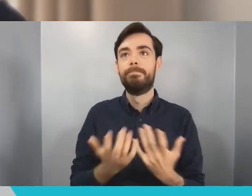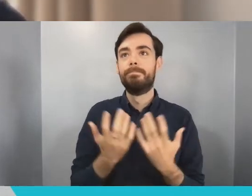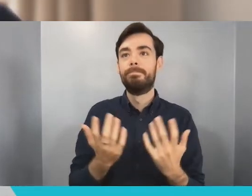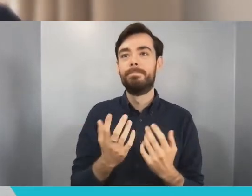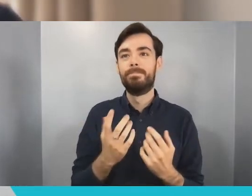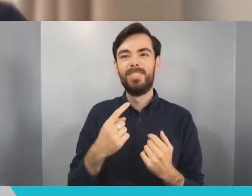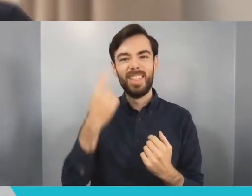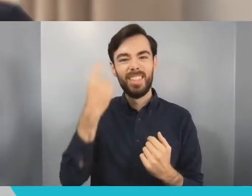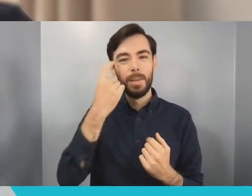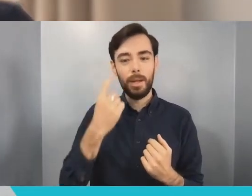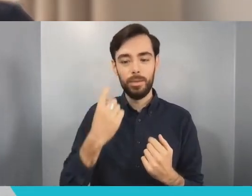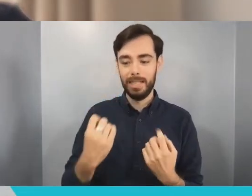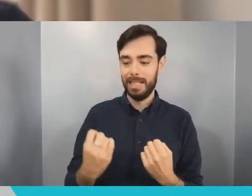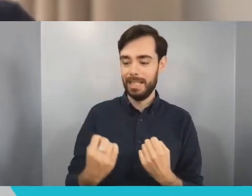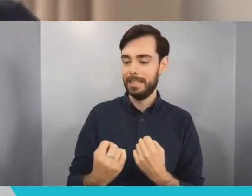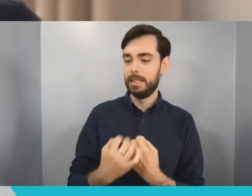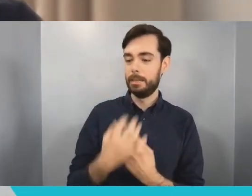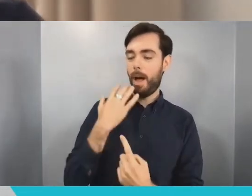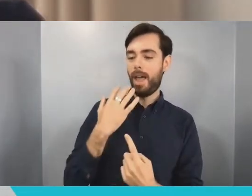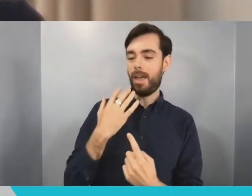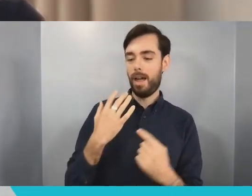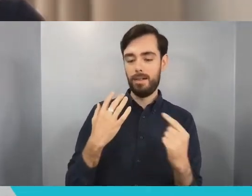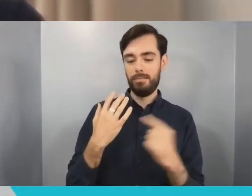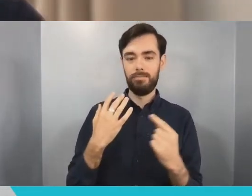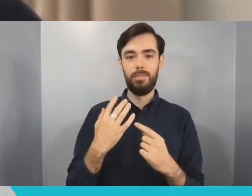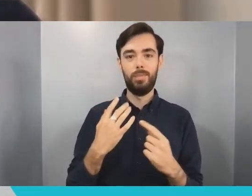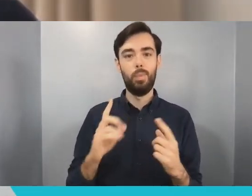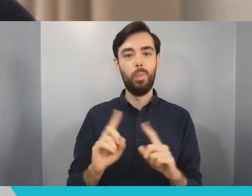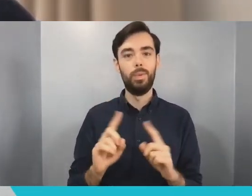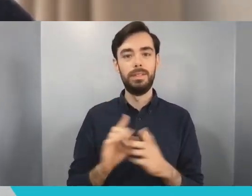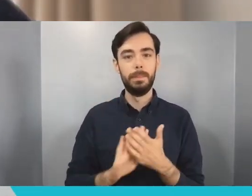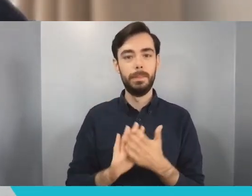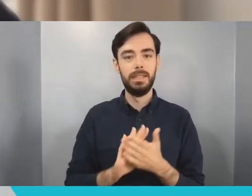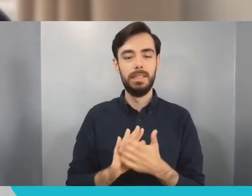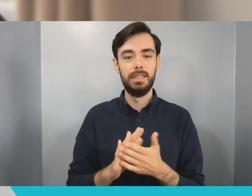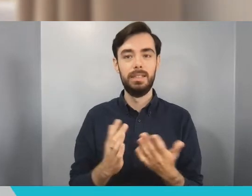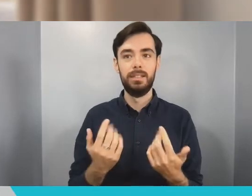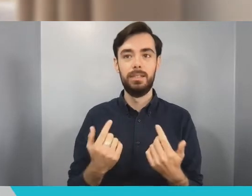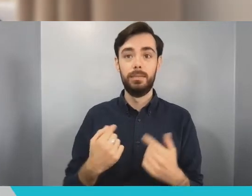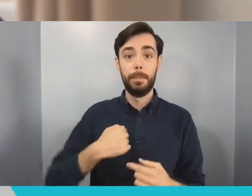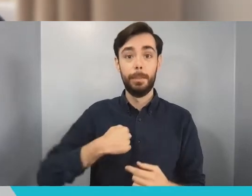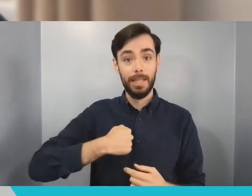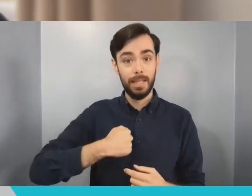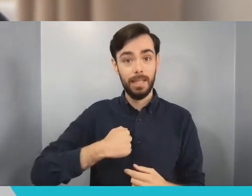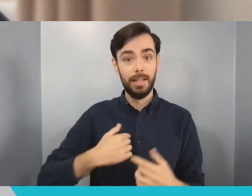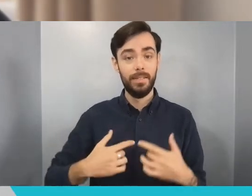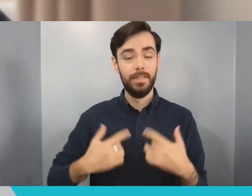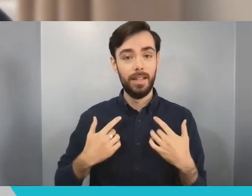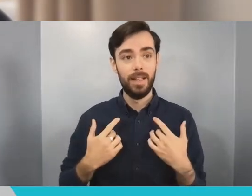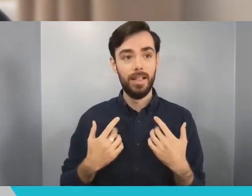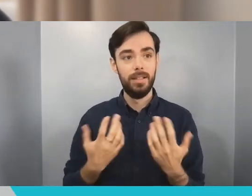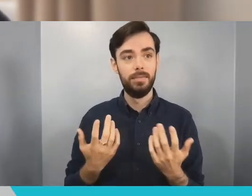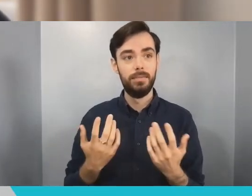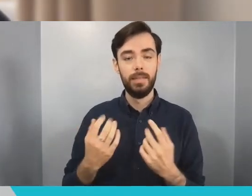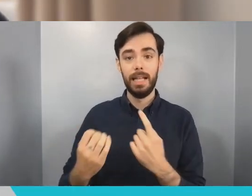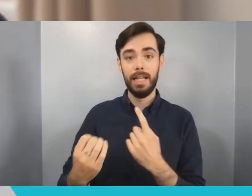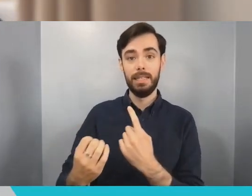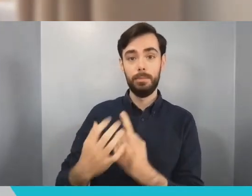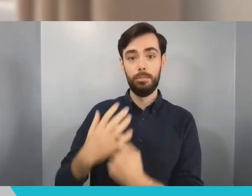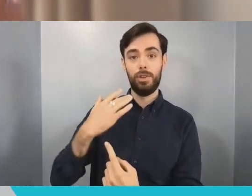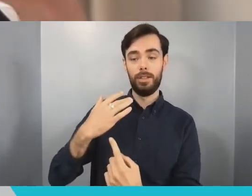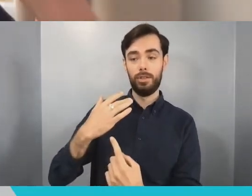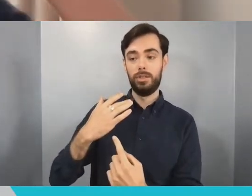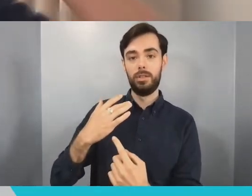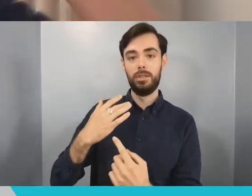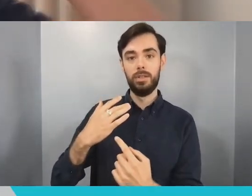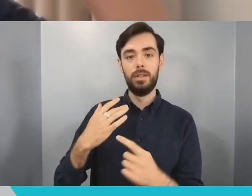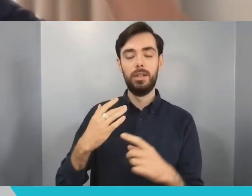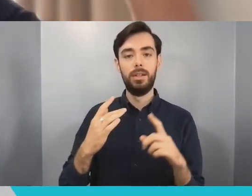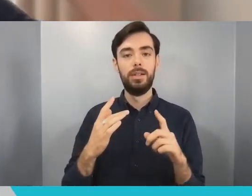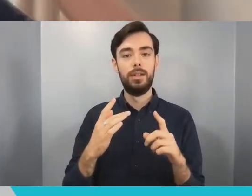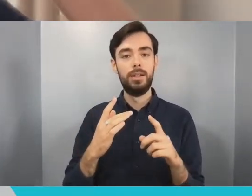mean? And for me I associate inspiration with that click feeling that you get when two unrelated